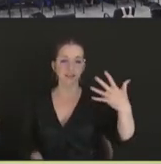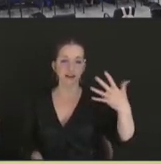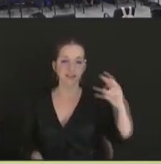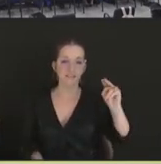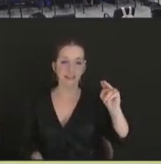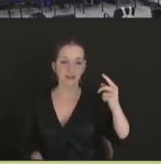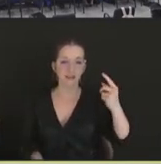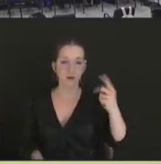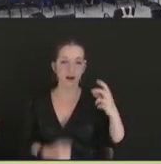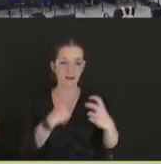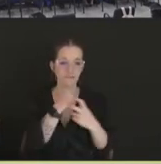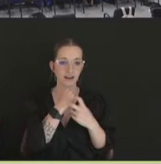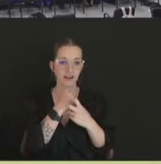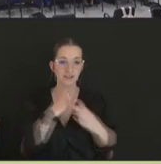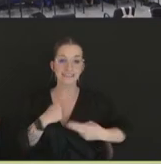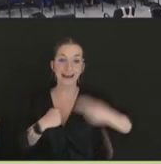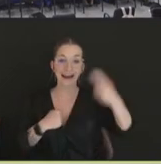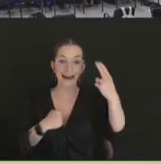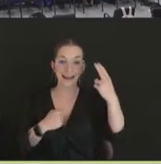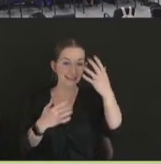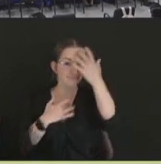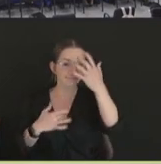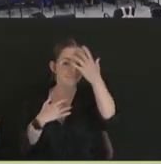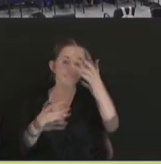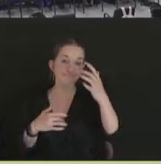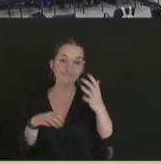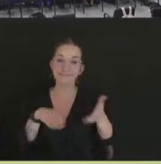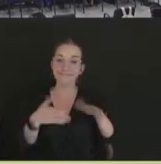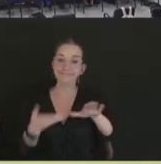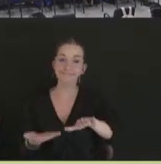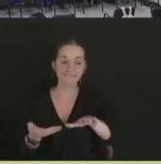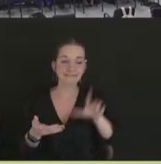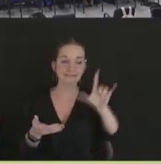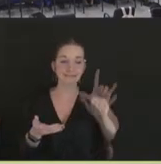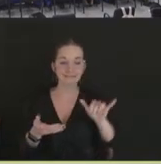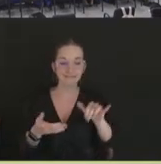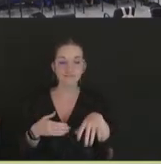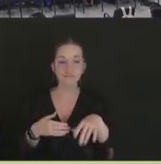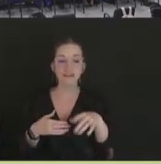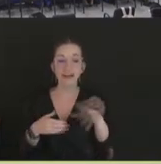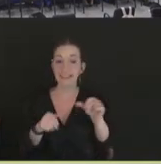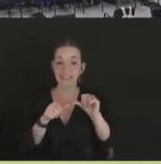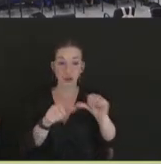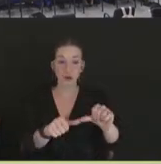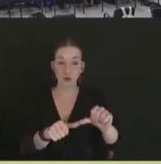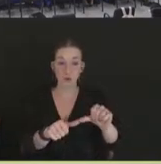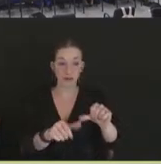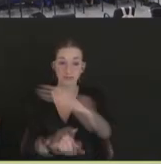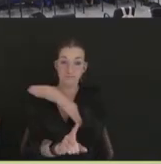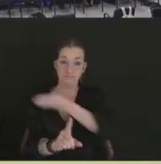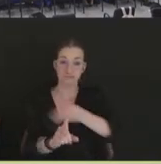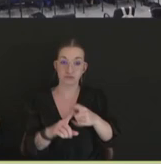H5N1 that's circulating. And this is ongoing, to this day, and -- click on the next slide, please.